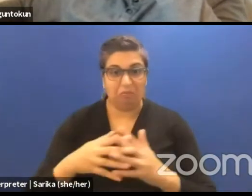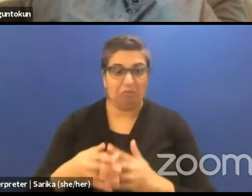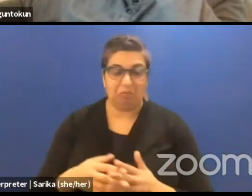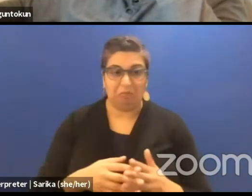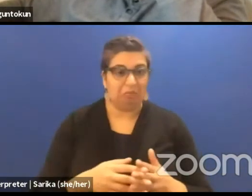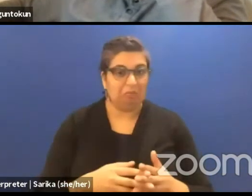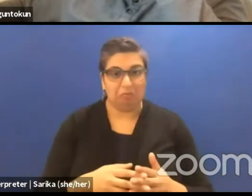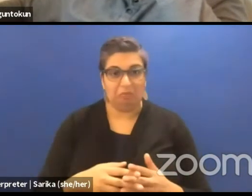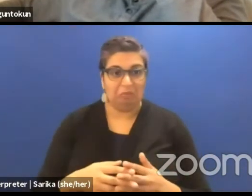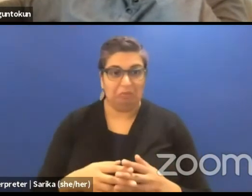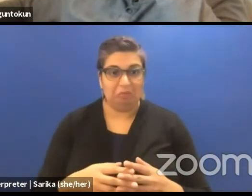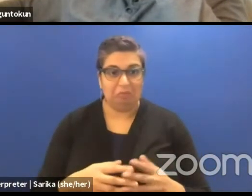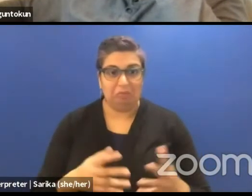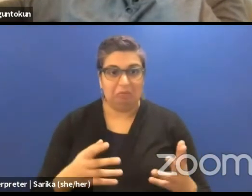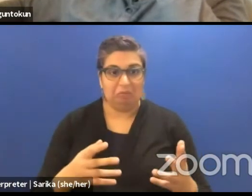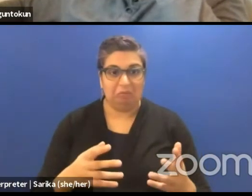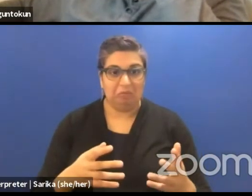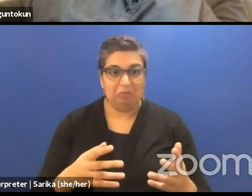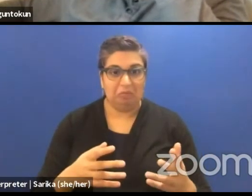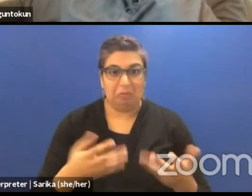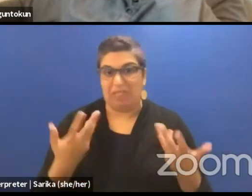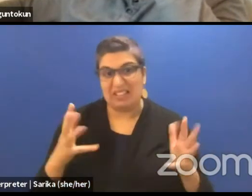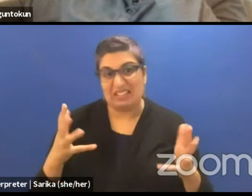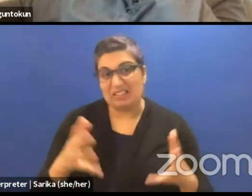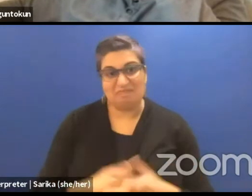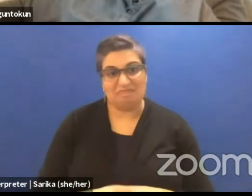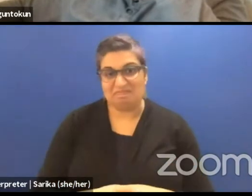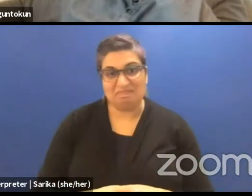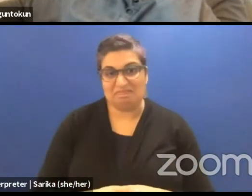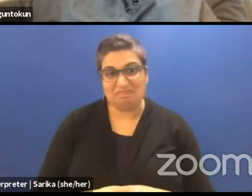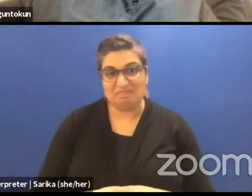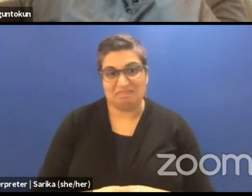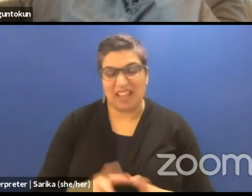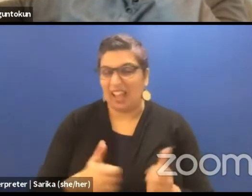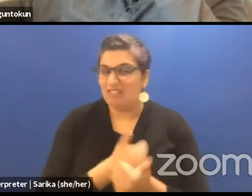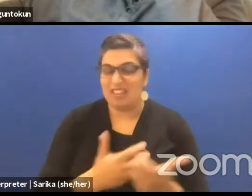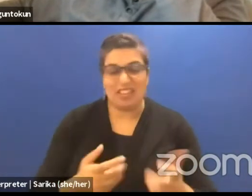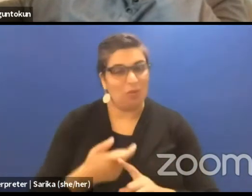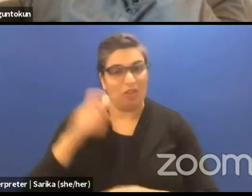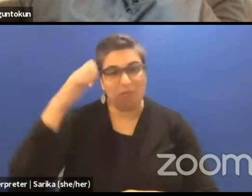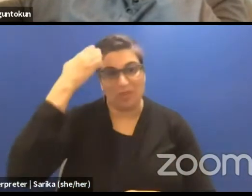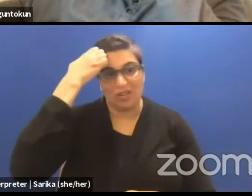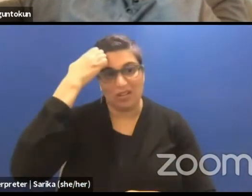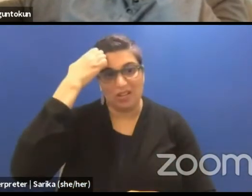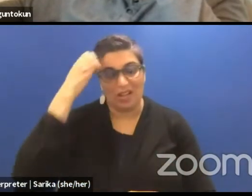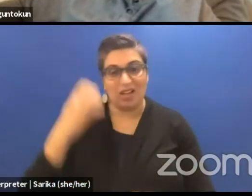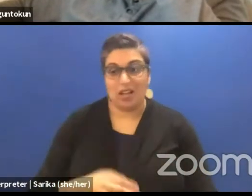but everything else was European. And no one from the professors was factoring